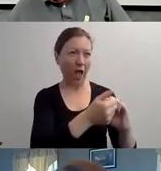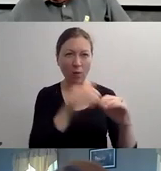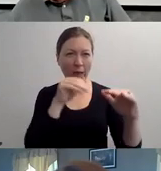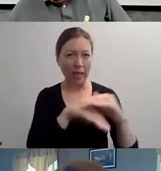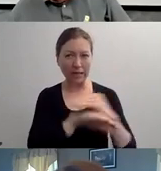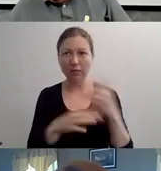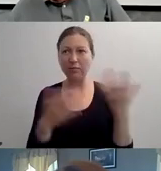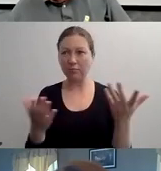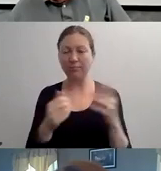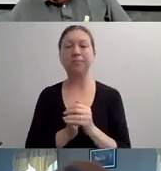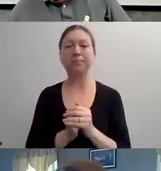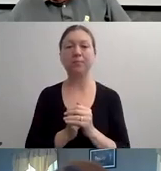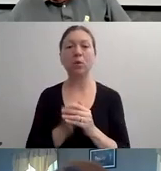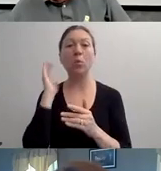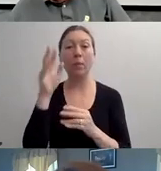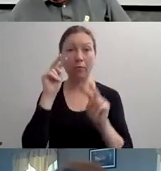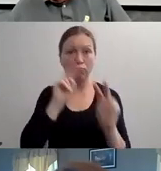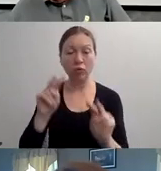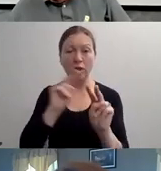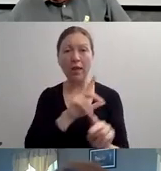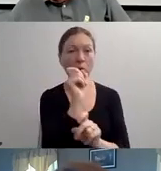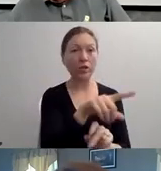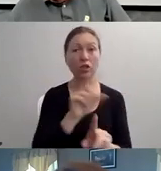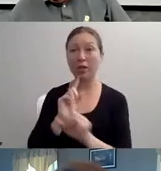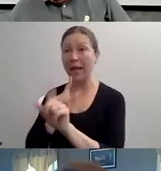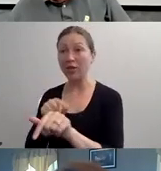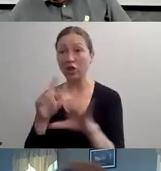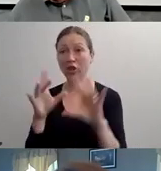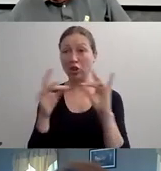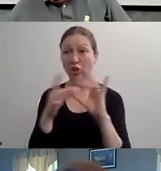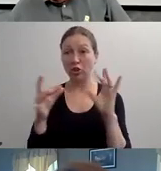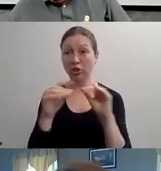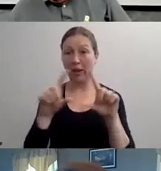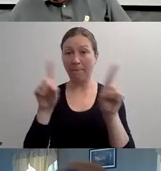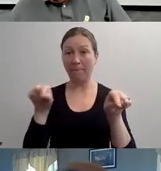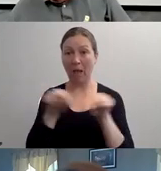LORI HAS A CONDITION CALLED STAR GARS DISEASE THAT CAUSED HER TO BECOME LEGALLY BLIND AT AGE 15.